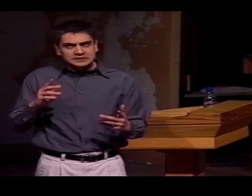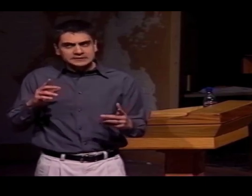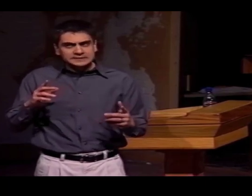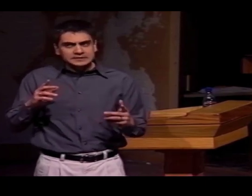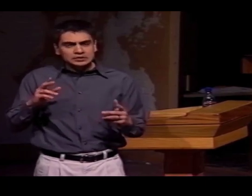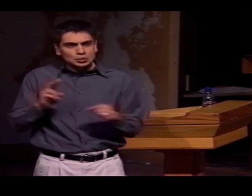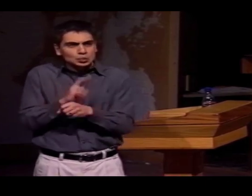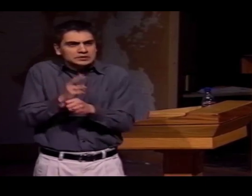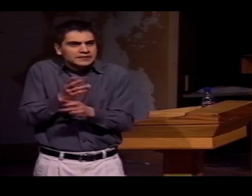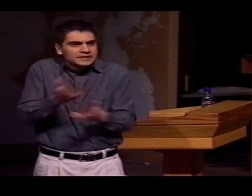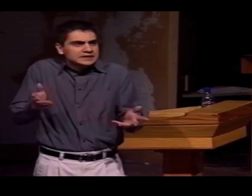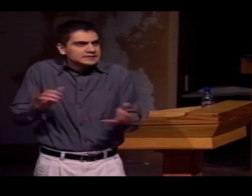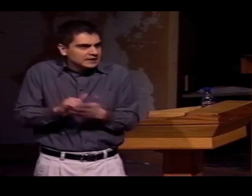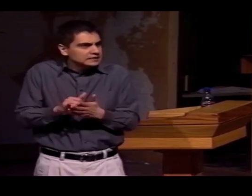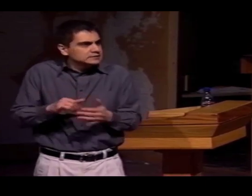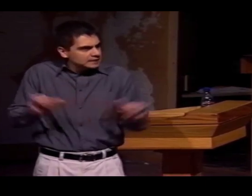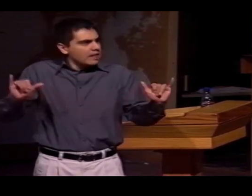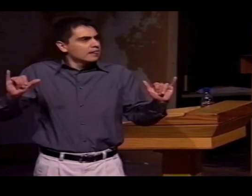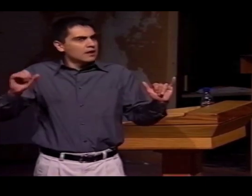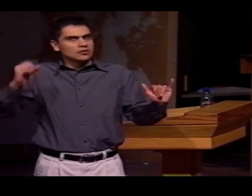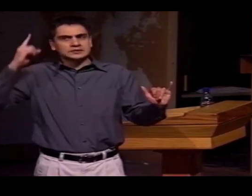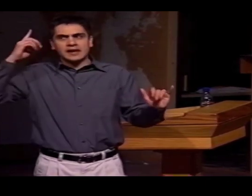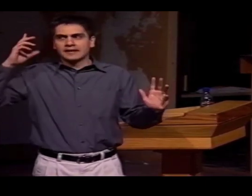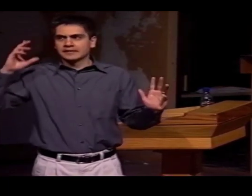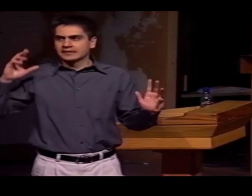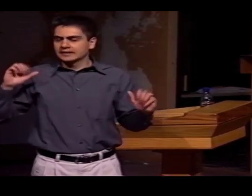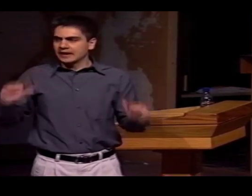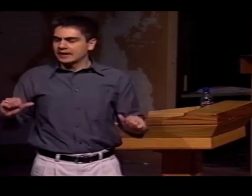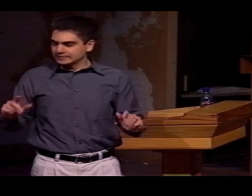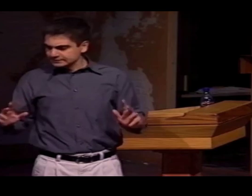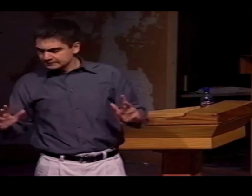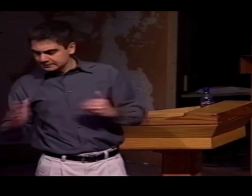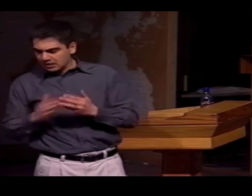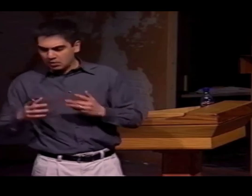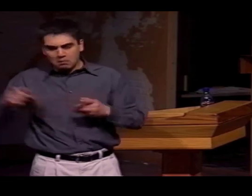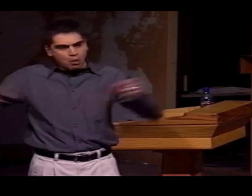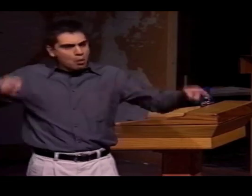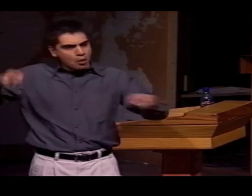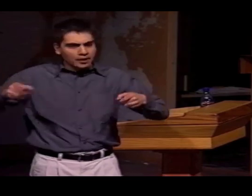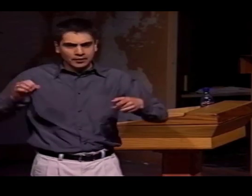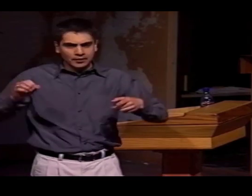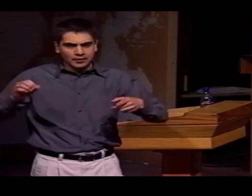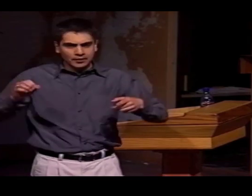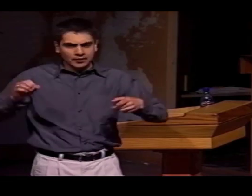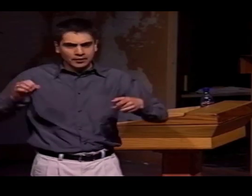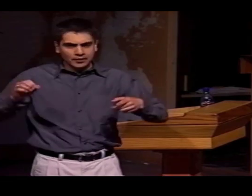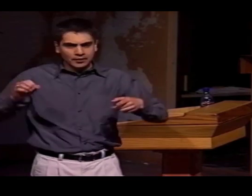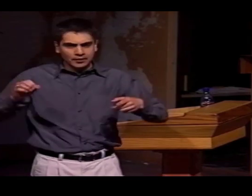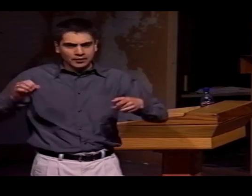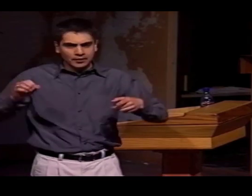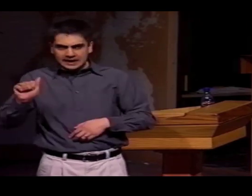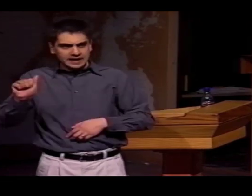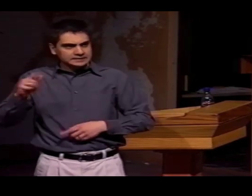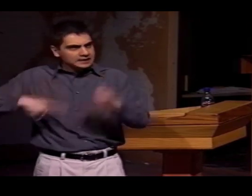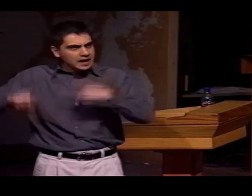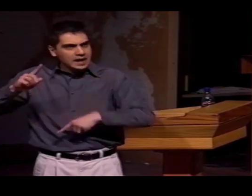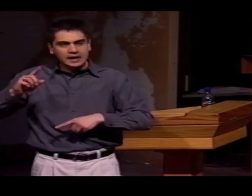IT SEEMS AS THOUGH... THE TWO LANGUAGES HAVE QUITE A LOT OF COMMONALITIES